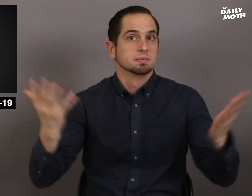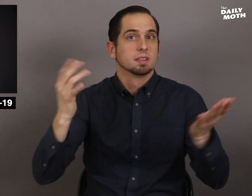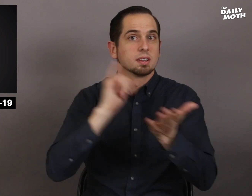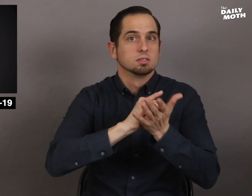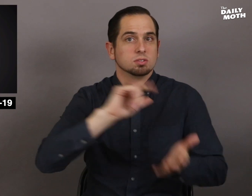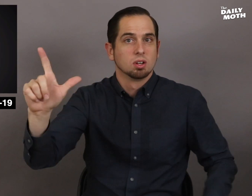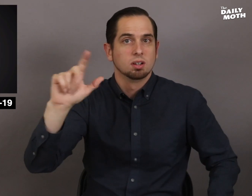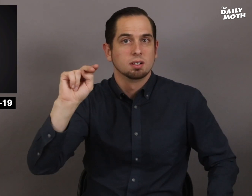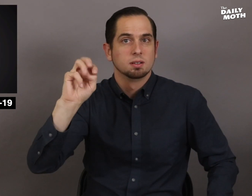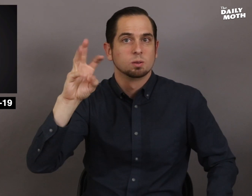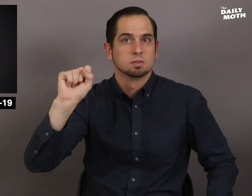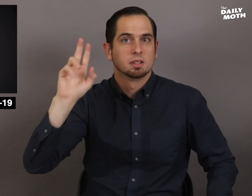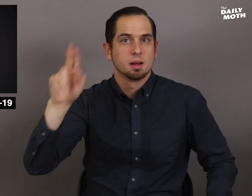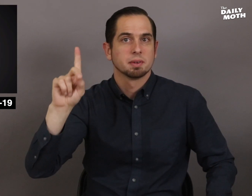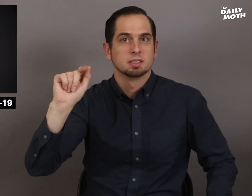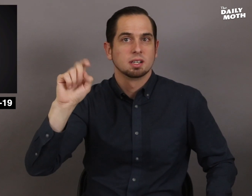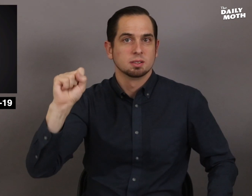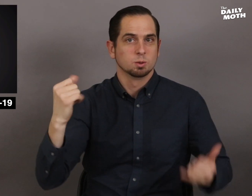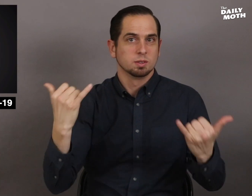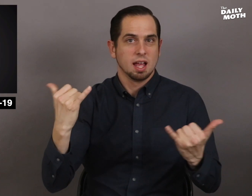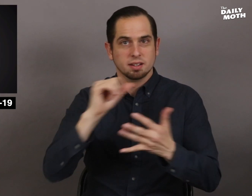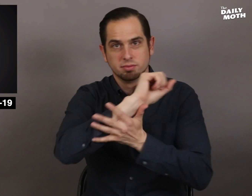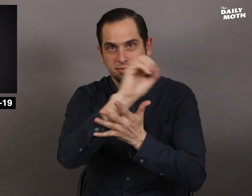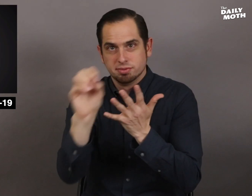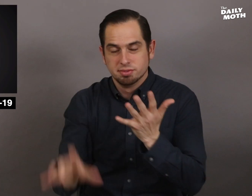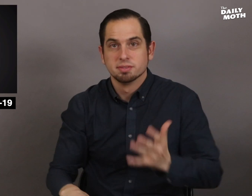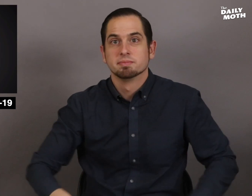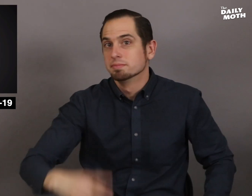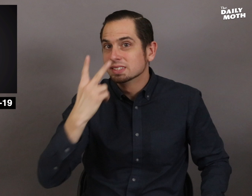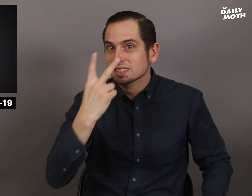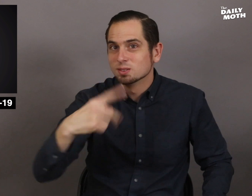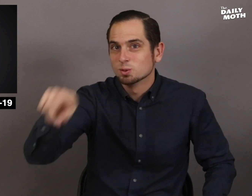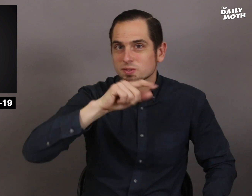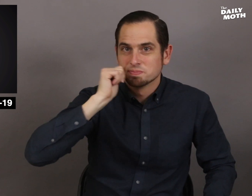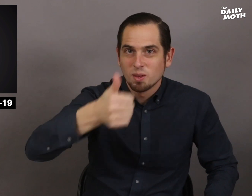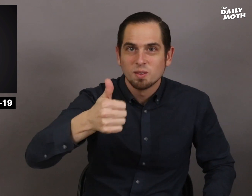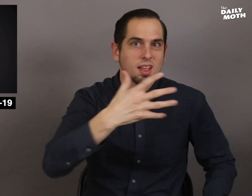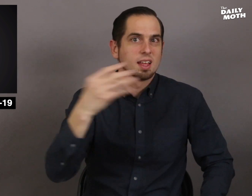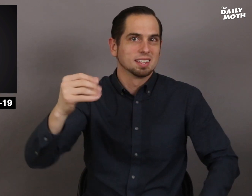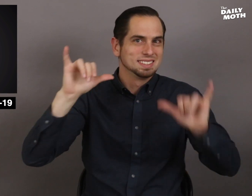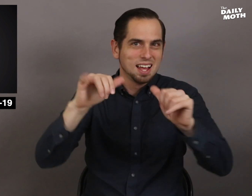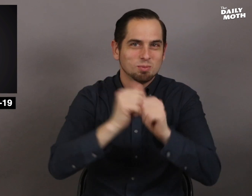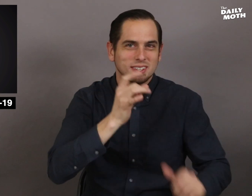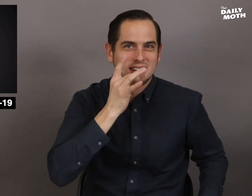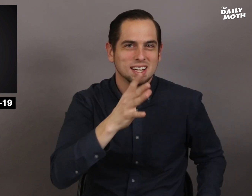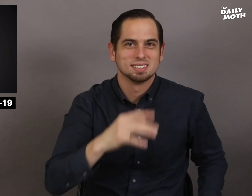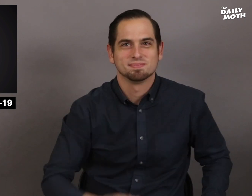That is all the news updates for today. See you tomorrow and stay with the light!